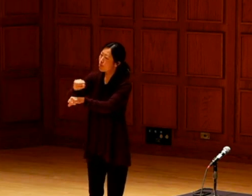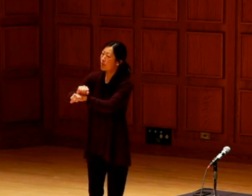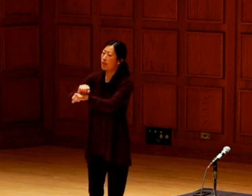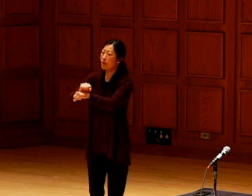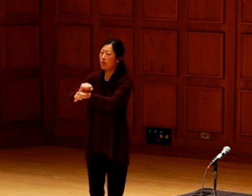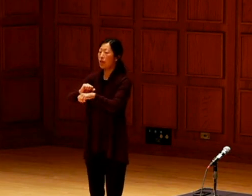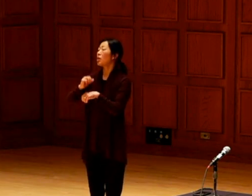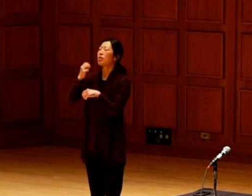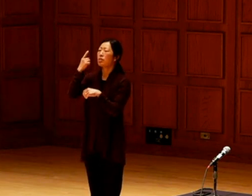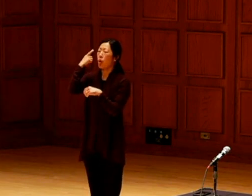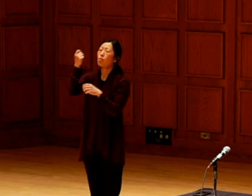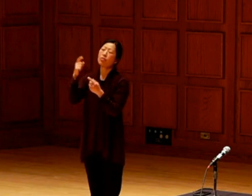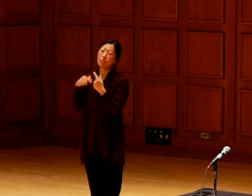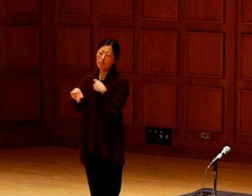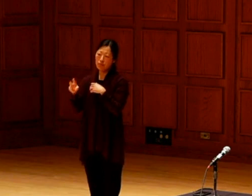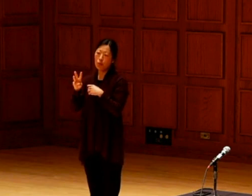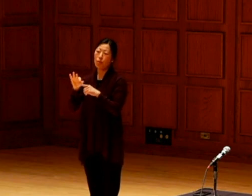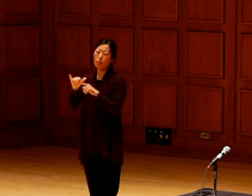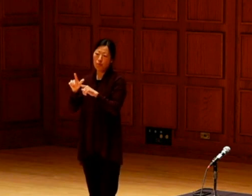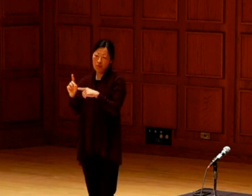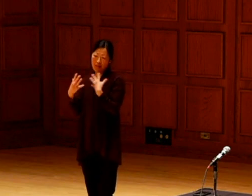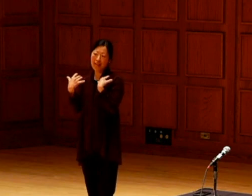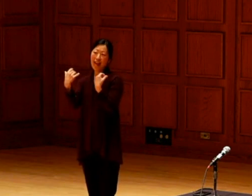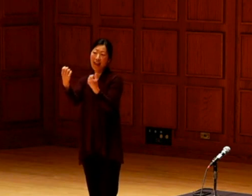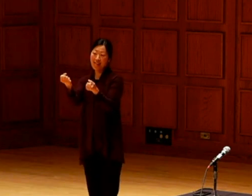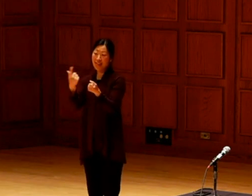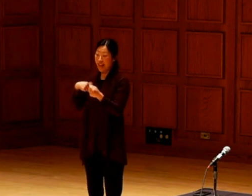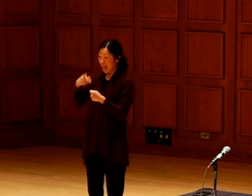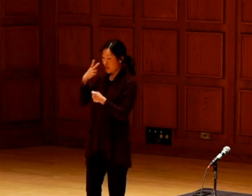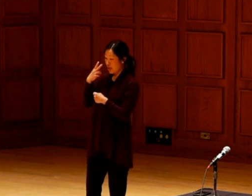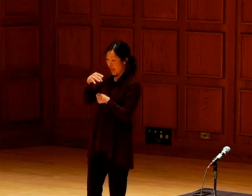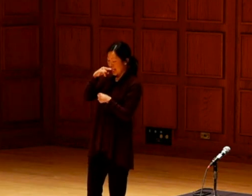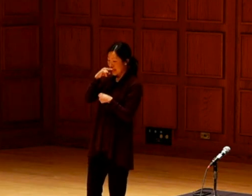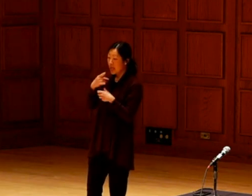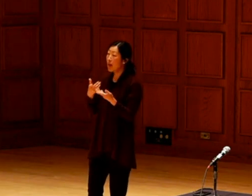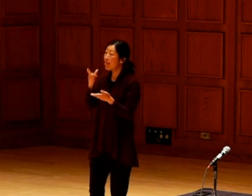say hopeless. The work is never ending on the farm.